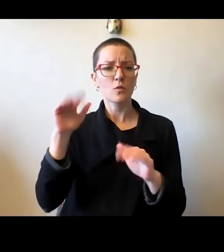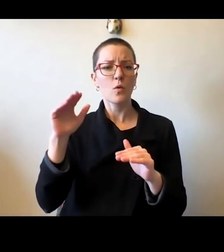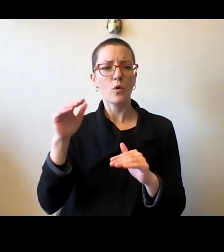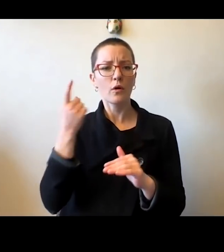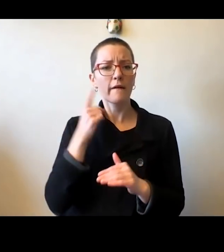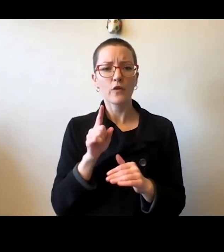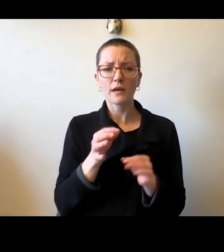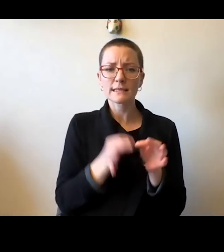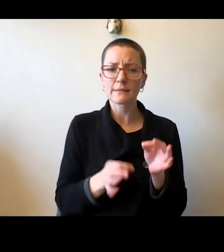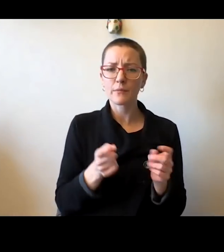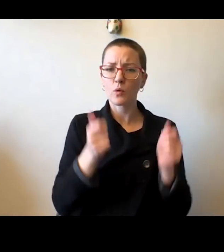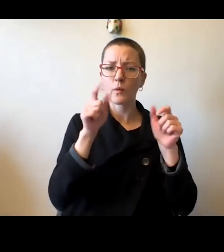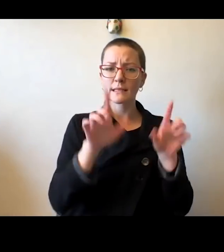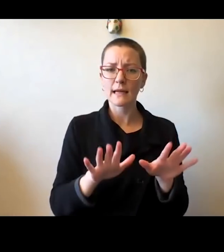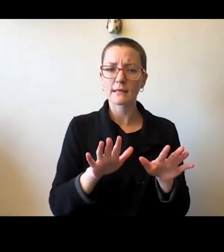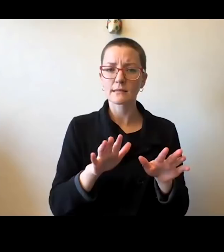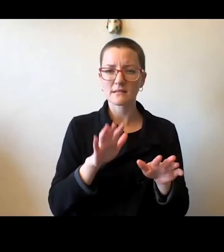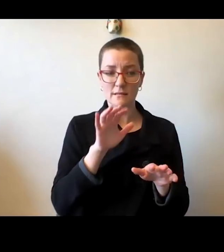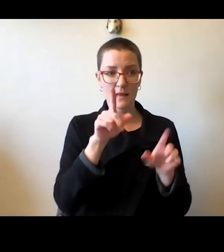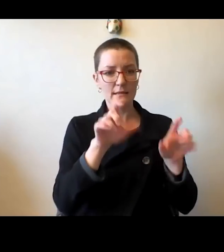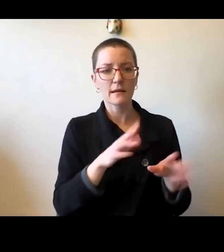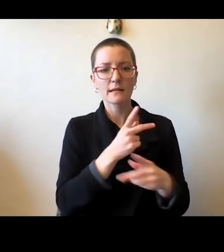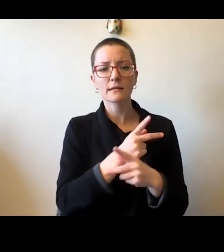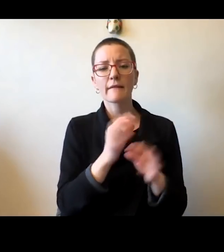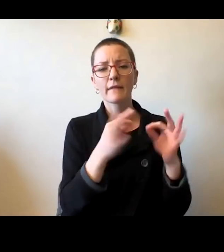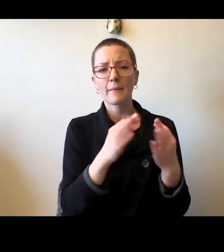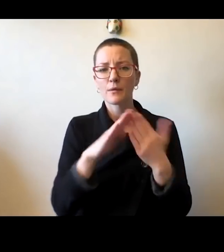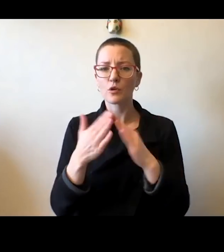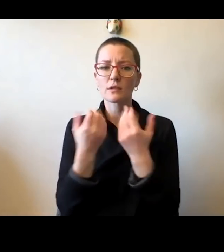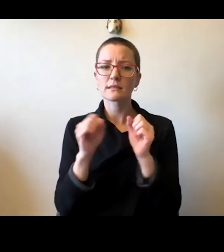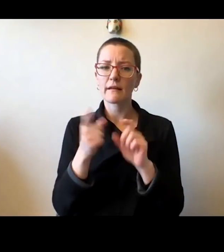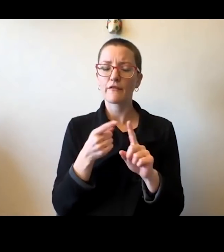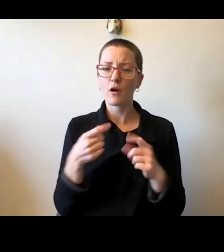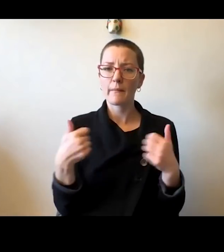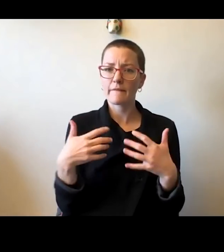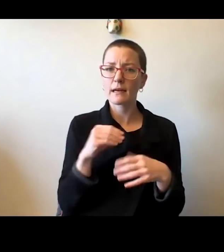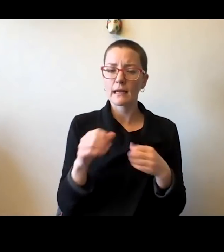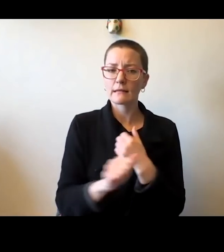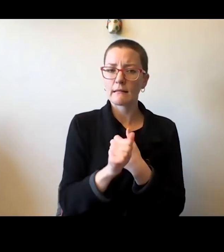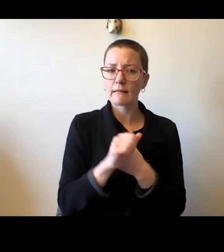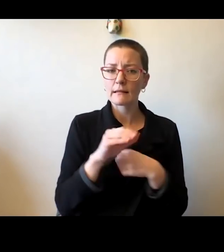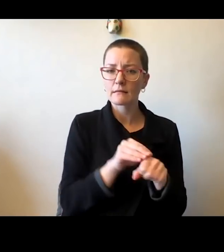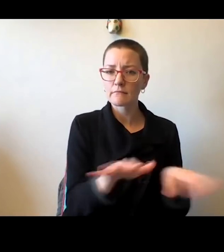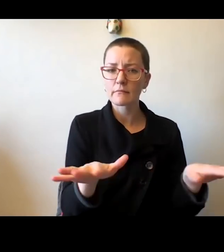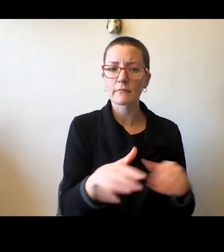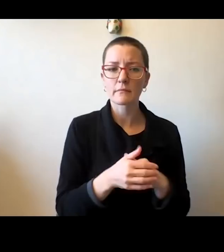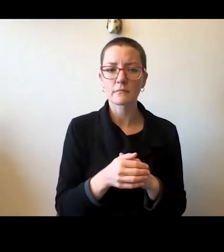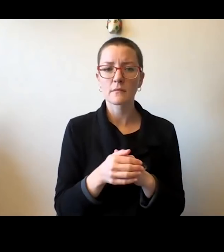from the frightening and deadly virus. Hope for a path forward to put the, to rest finally